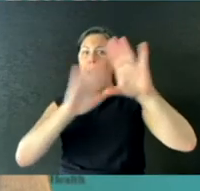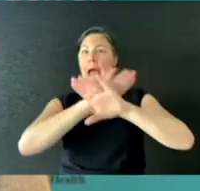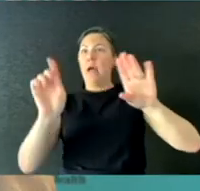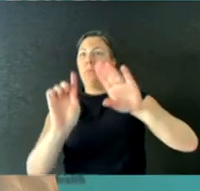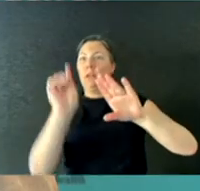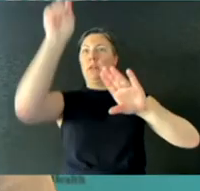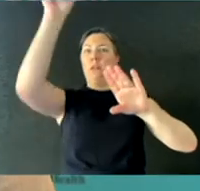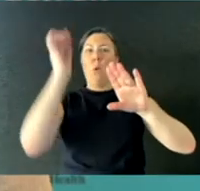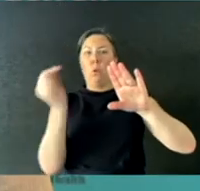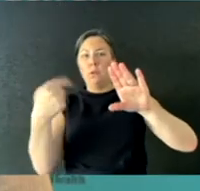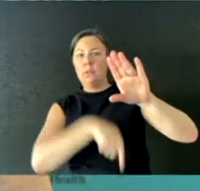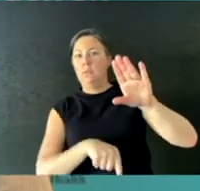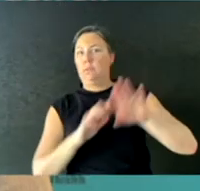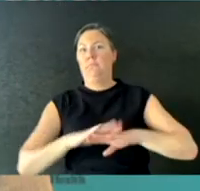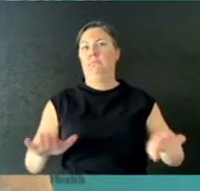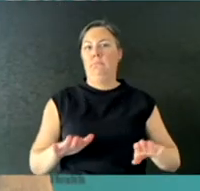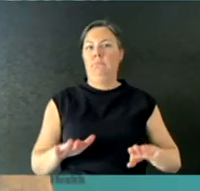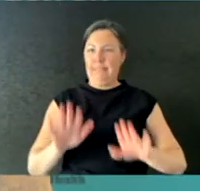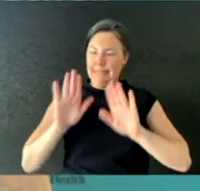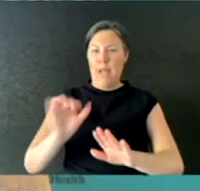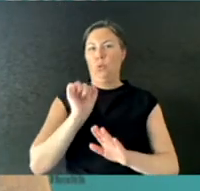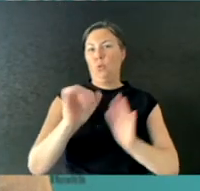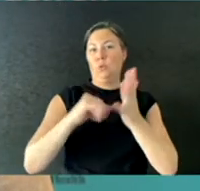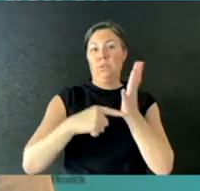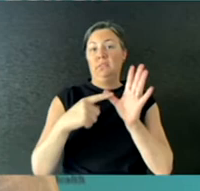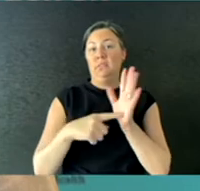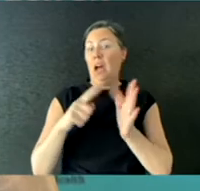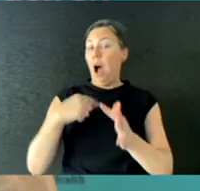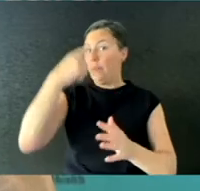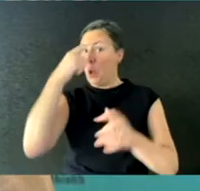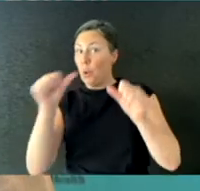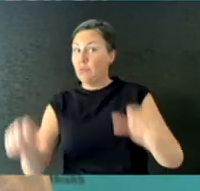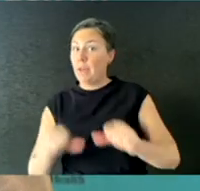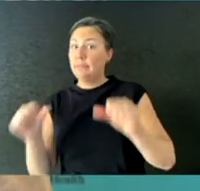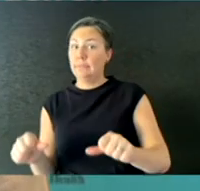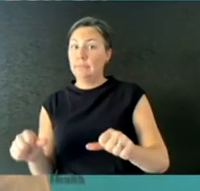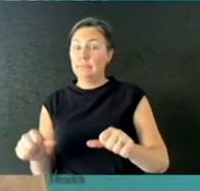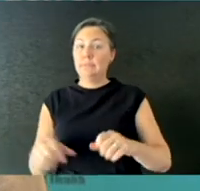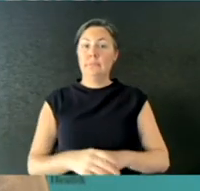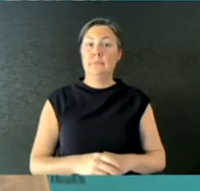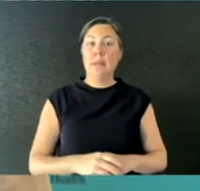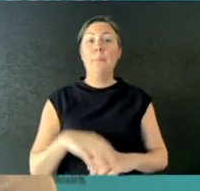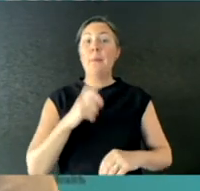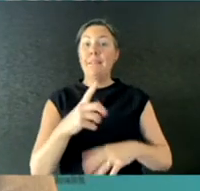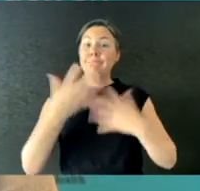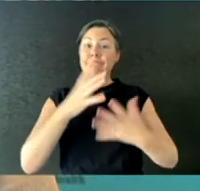But, as I have said on more than one occasion, you know, government, the AHPCC, we can't